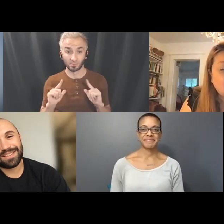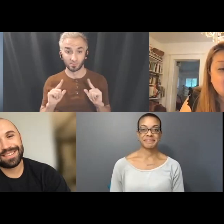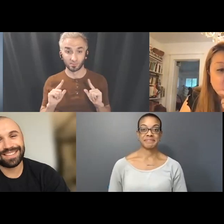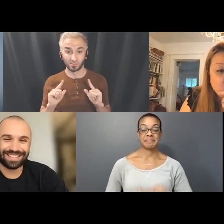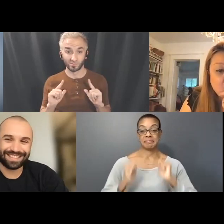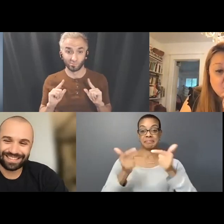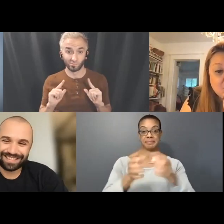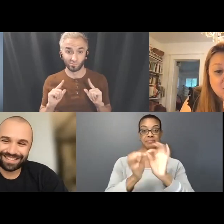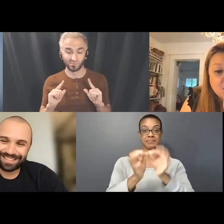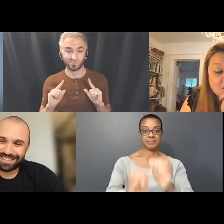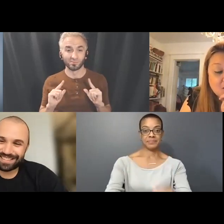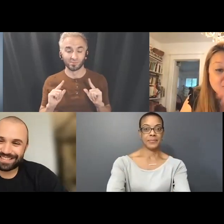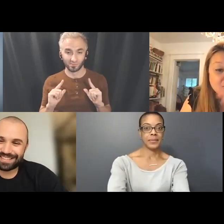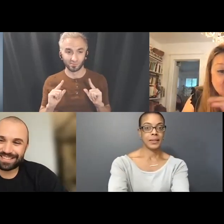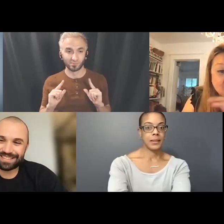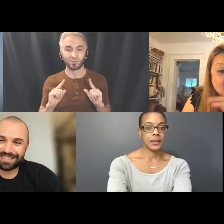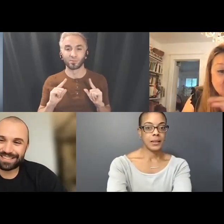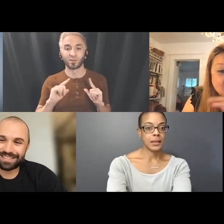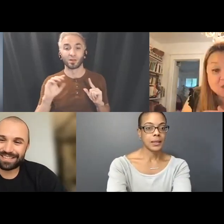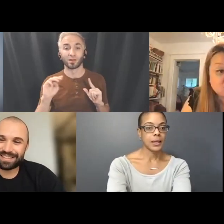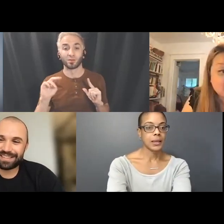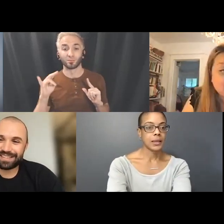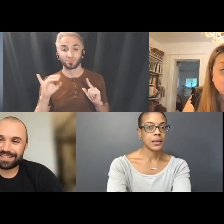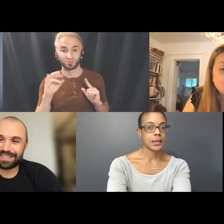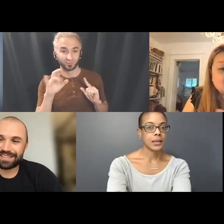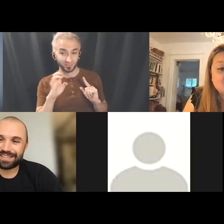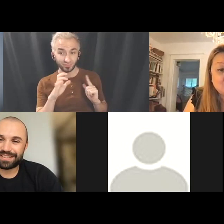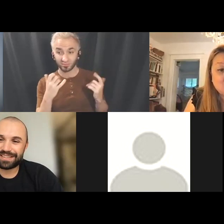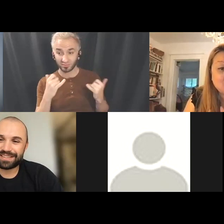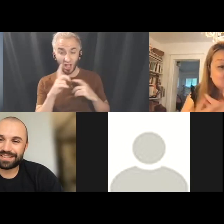I will just say just as we start to wrap up, Sammy we didn't have